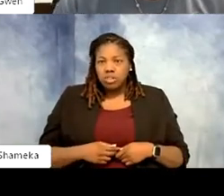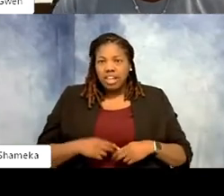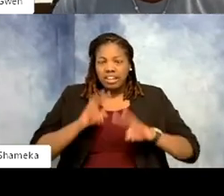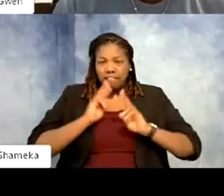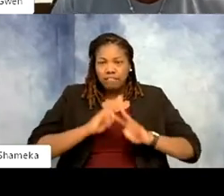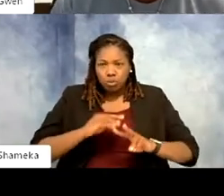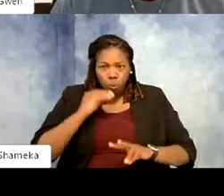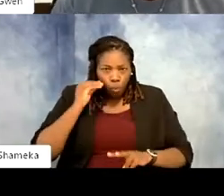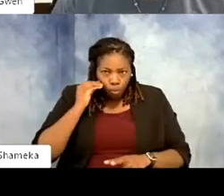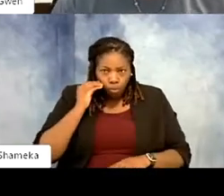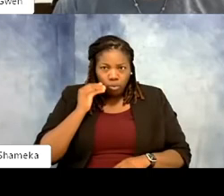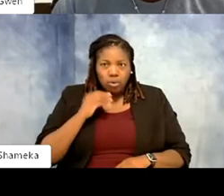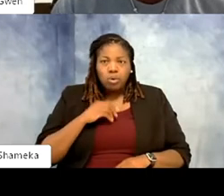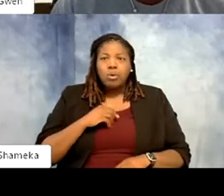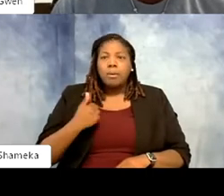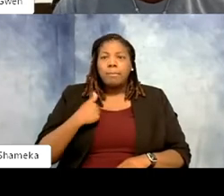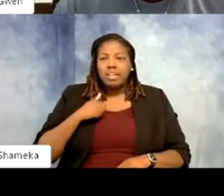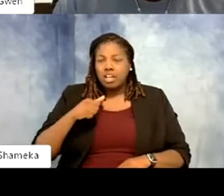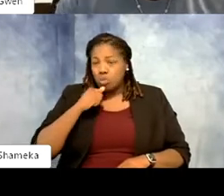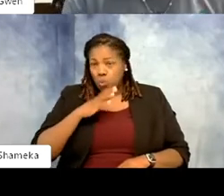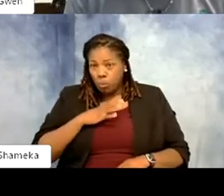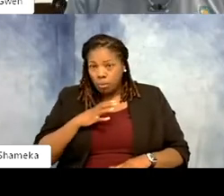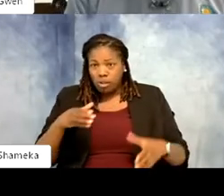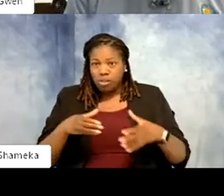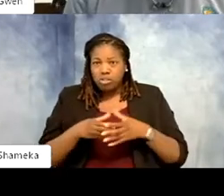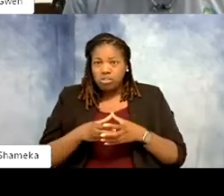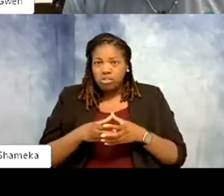I had to, me and the young ladies that were there, I already had like two years of